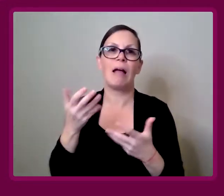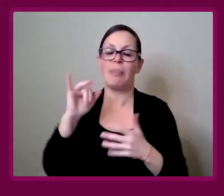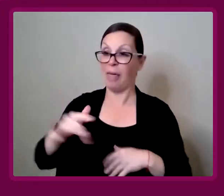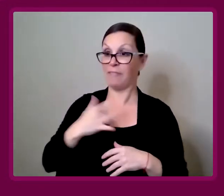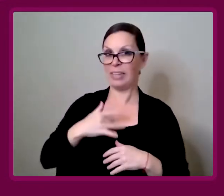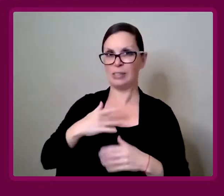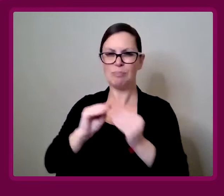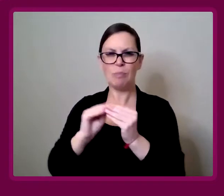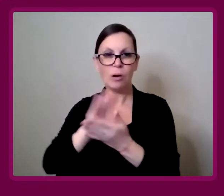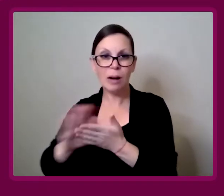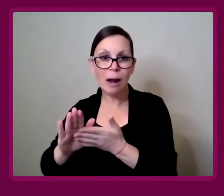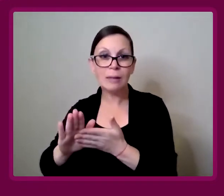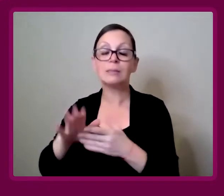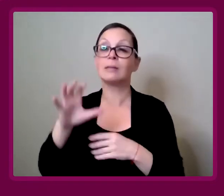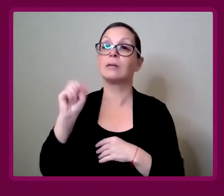just feels nicer.